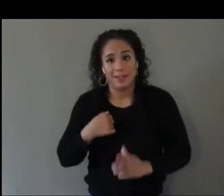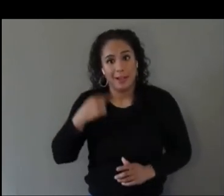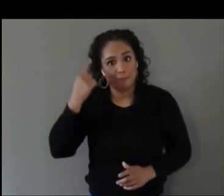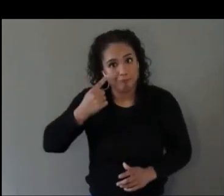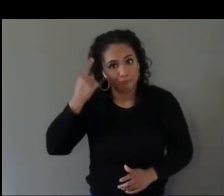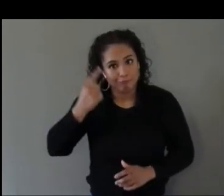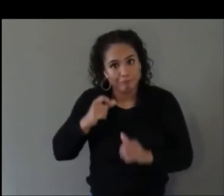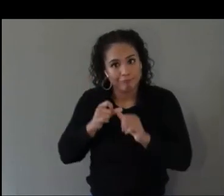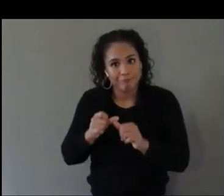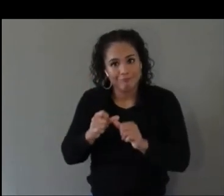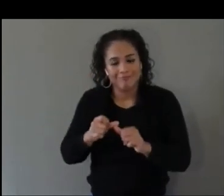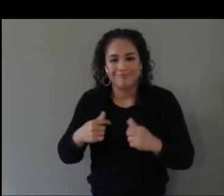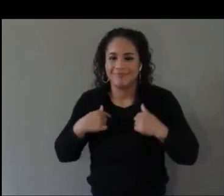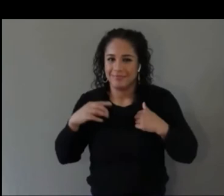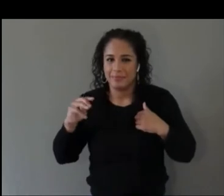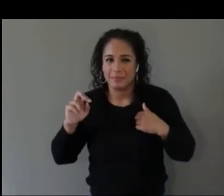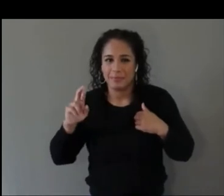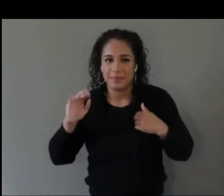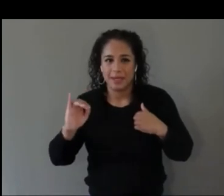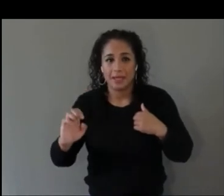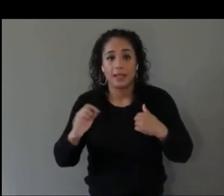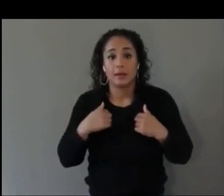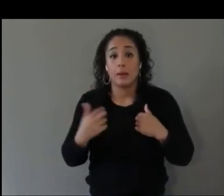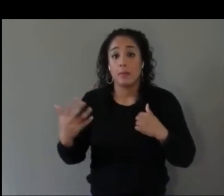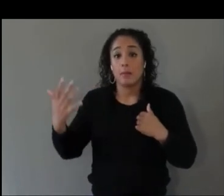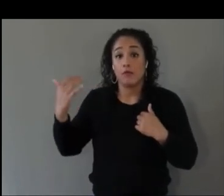In my past, I used to be a Unity developer. That was before I came to Oculus.